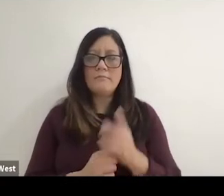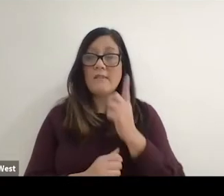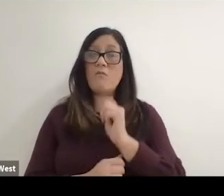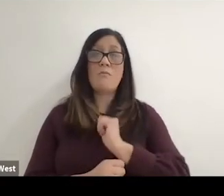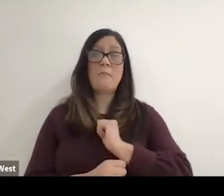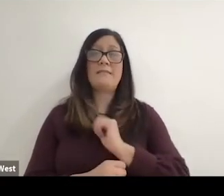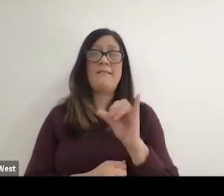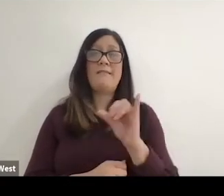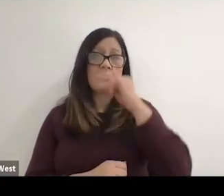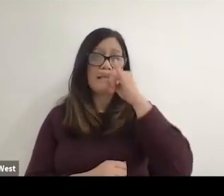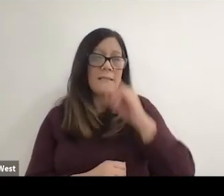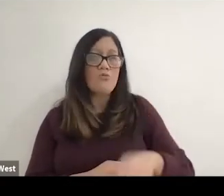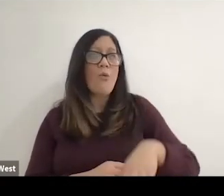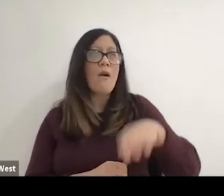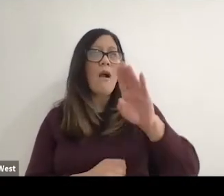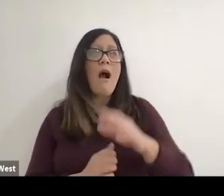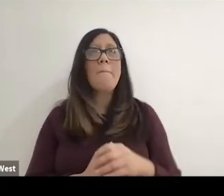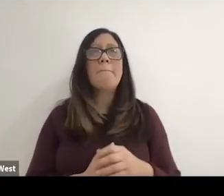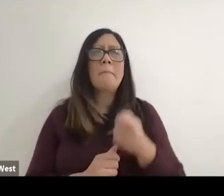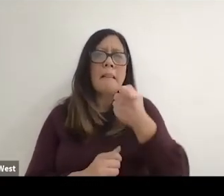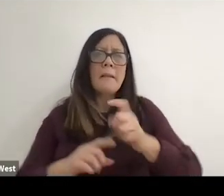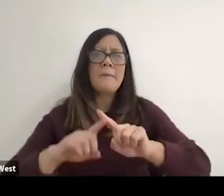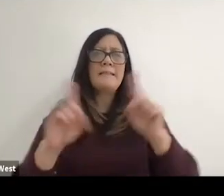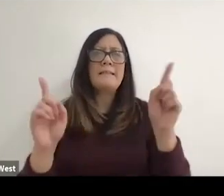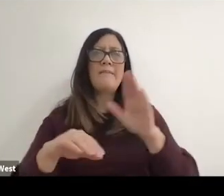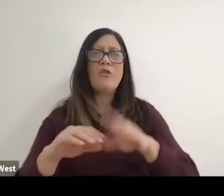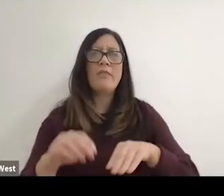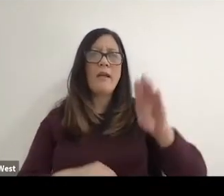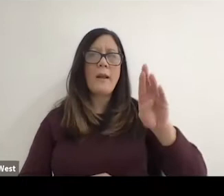a as a kid growing up so a little bit different from Brad from your story,